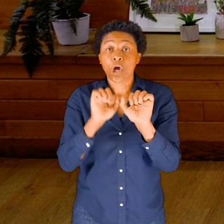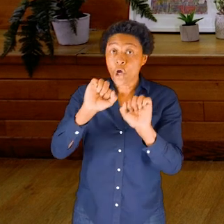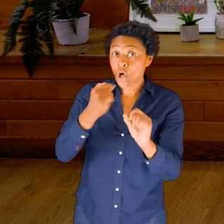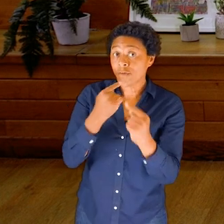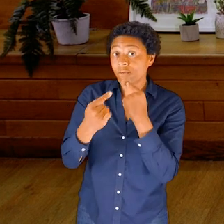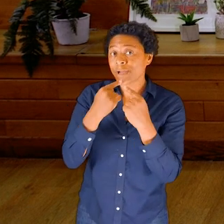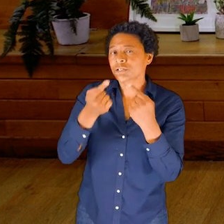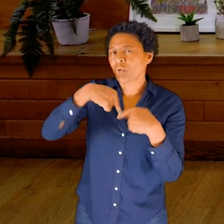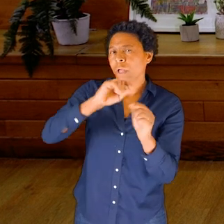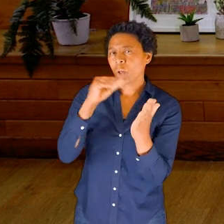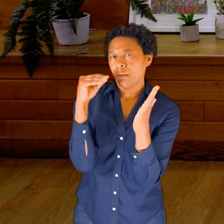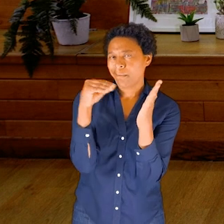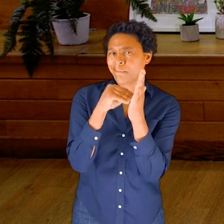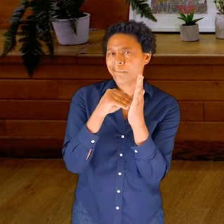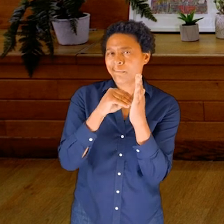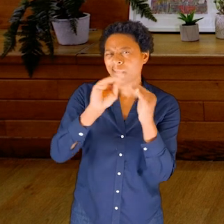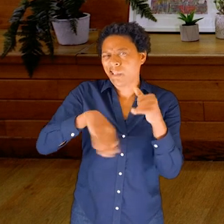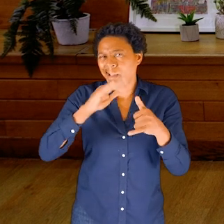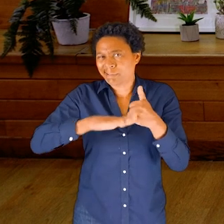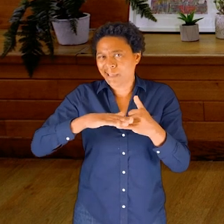her website in the description below.